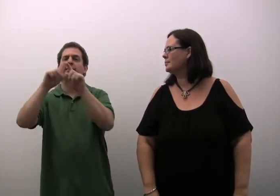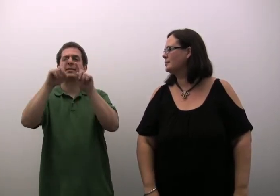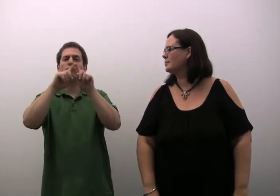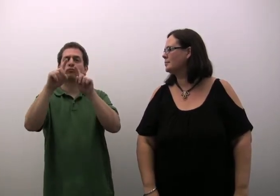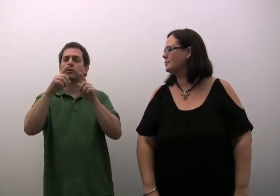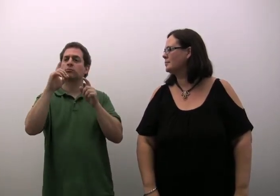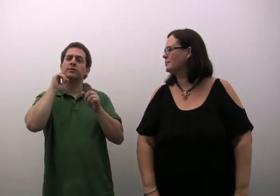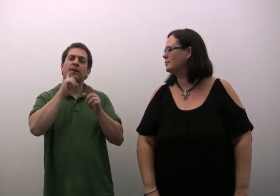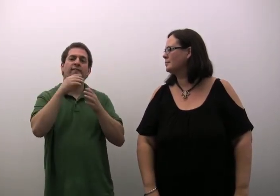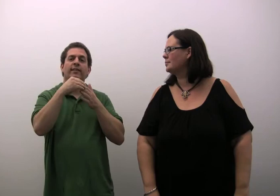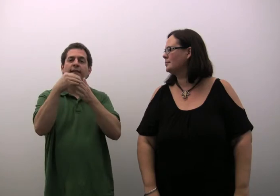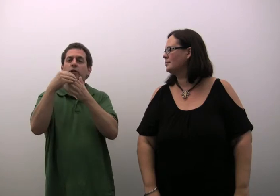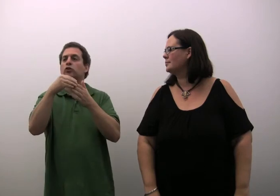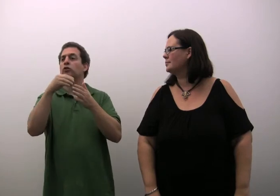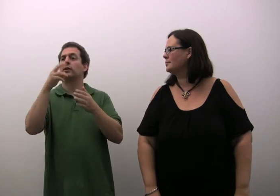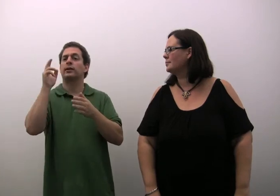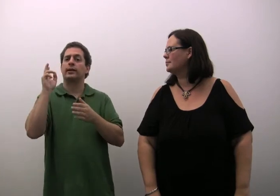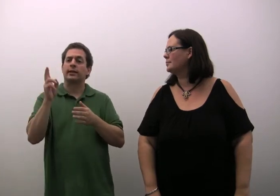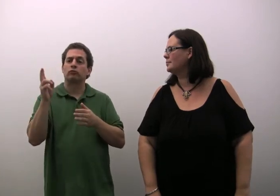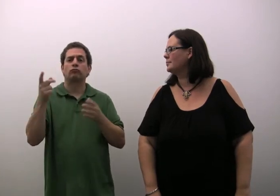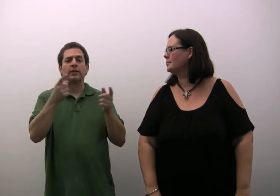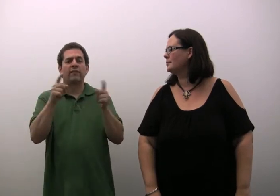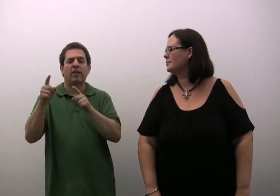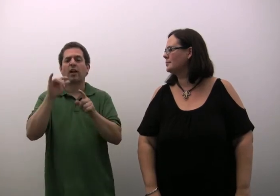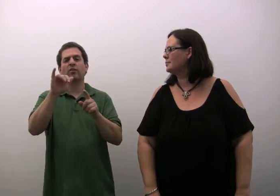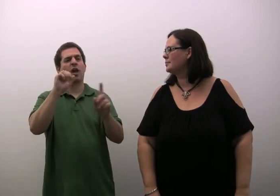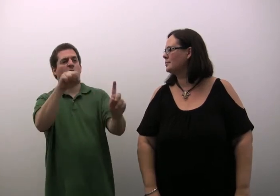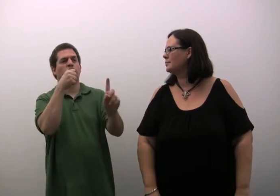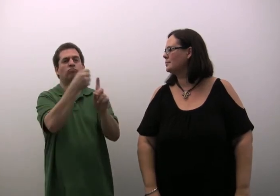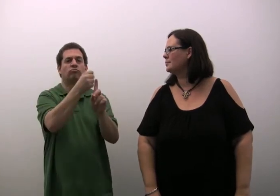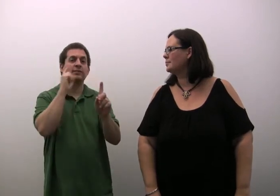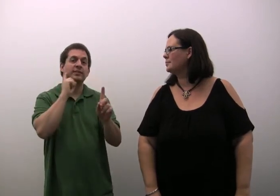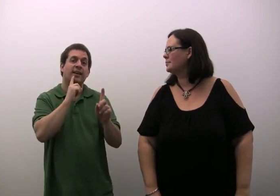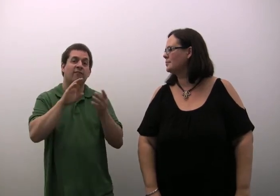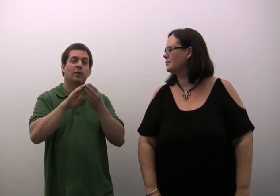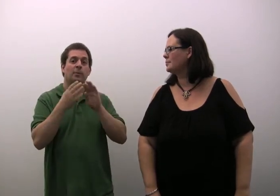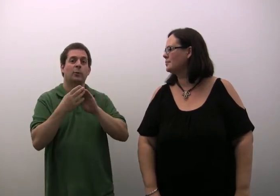we will recognize the contribution of leaders and historical events that have